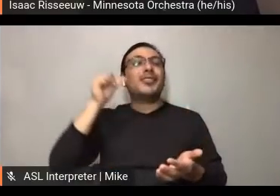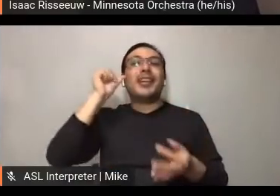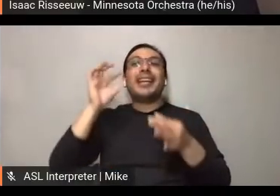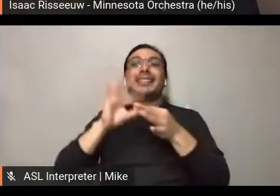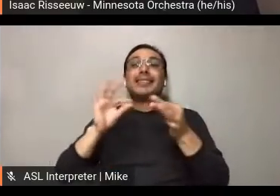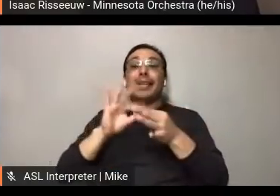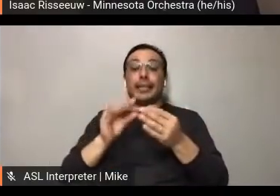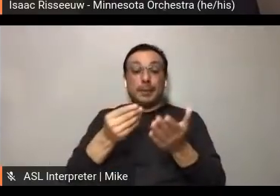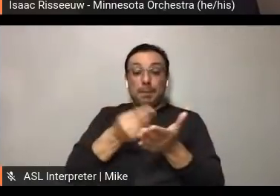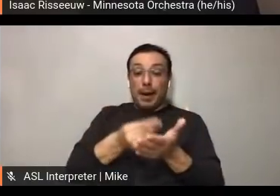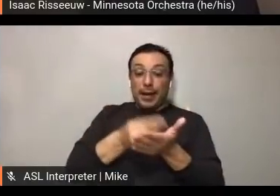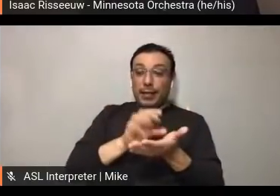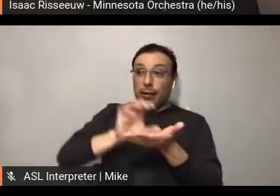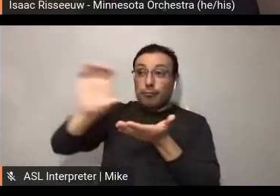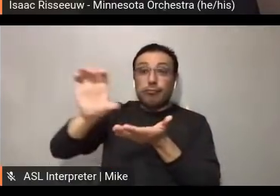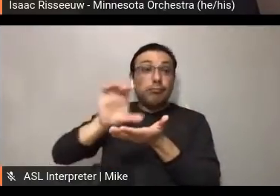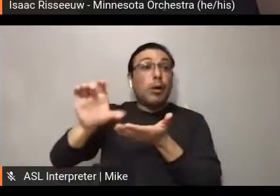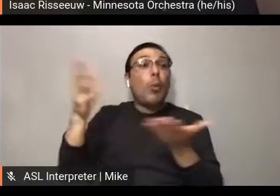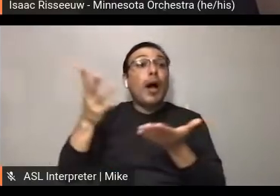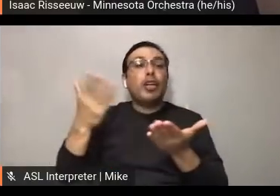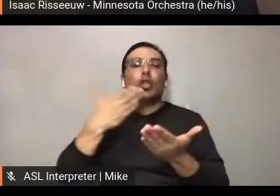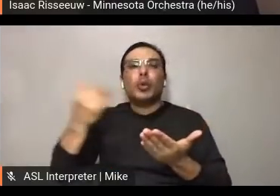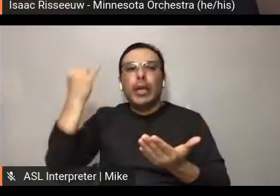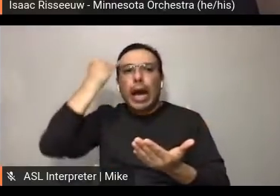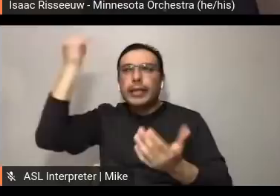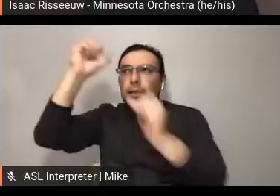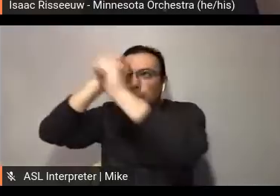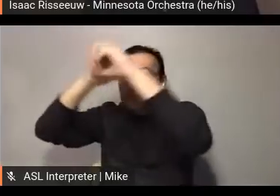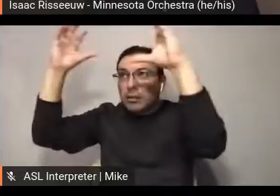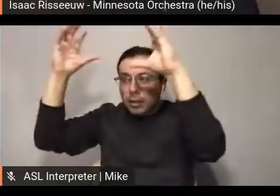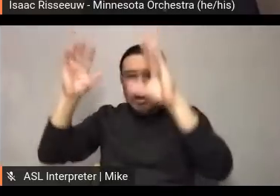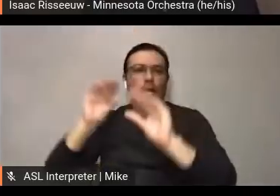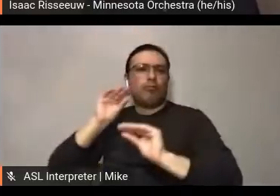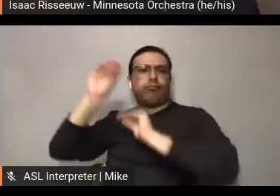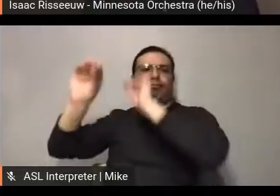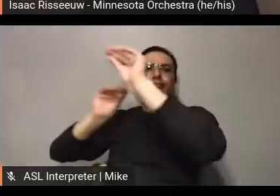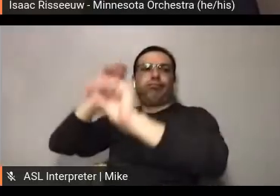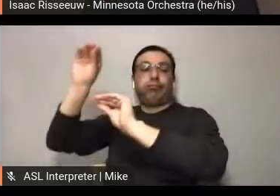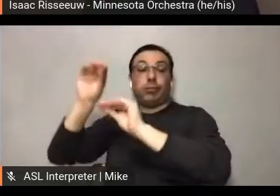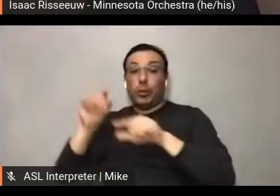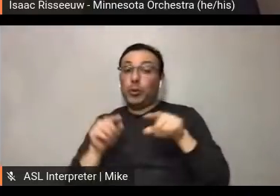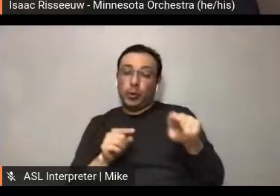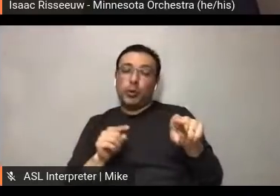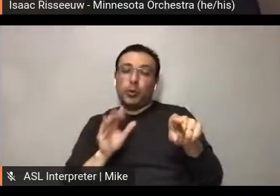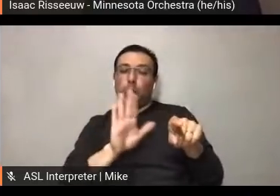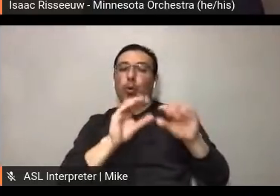you're just such visionary events. So I certainly, yeah, can imagine.